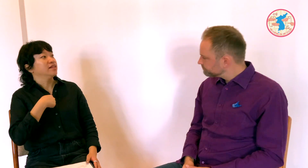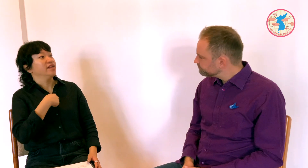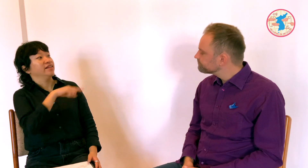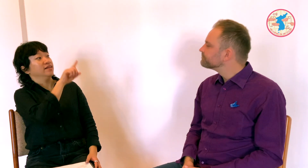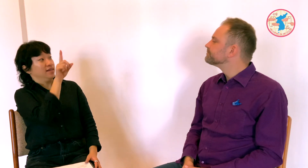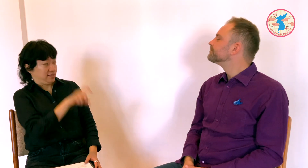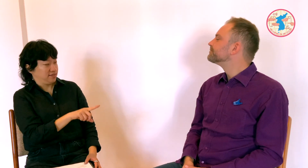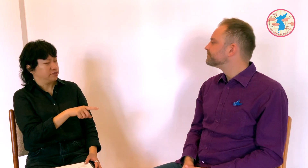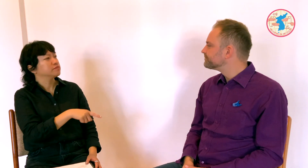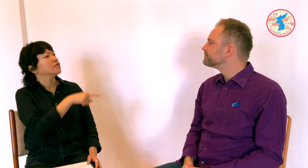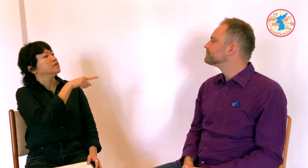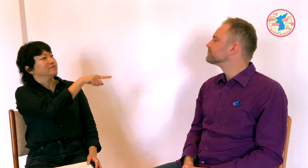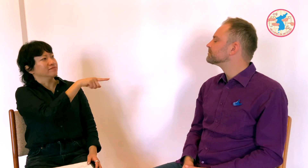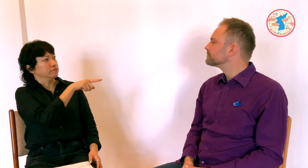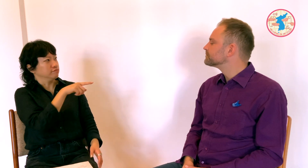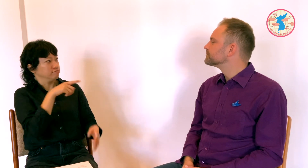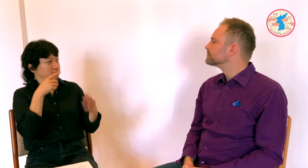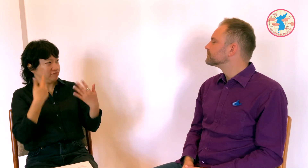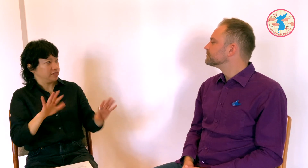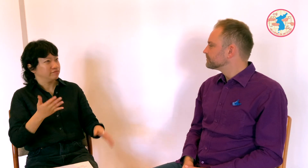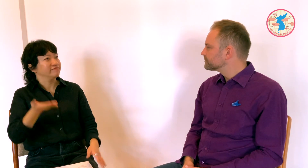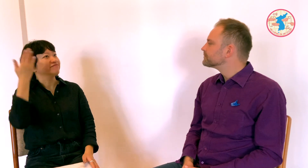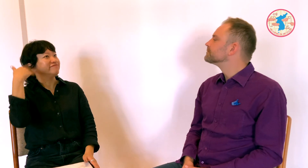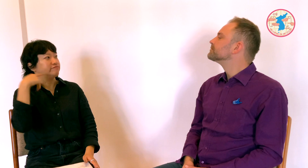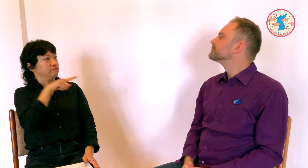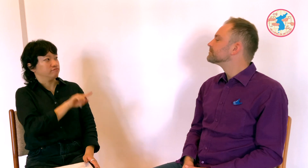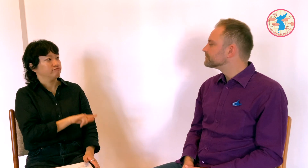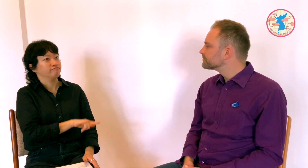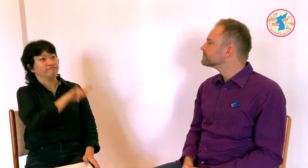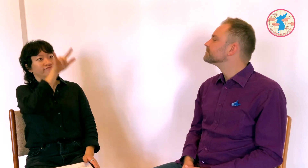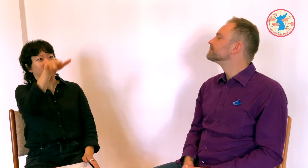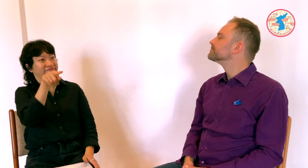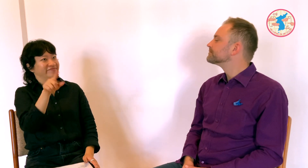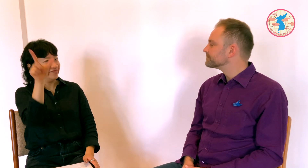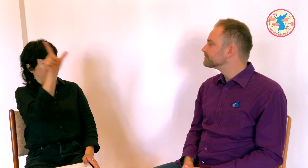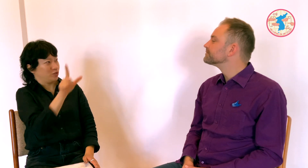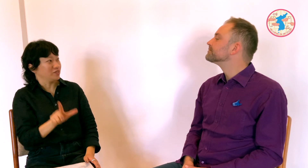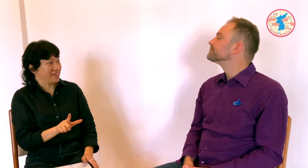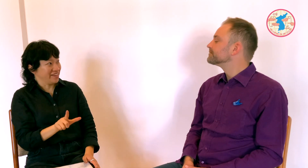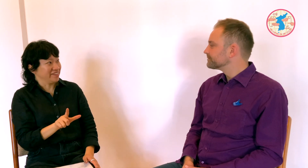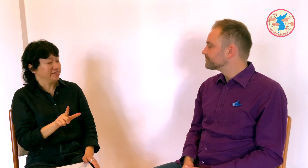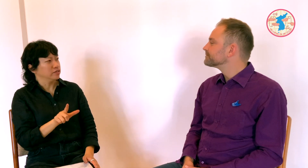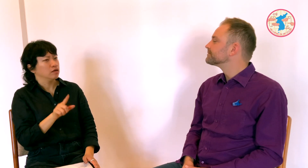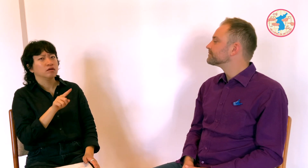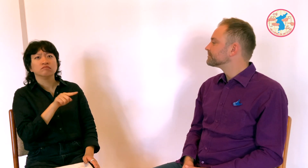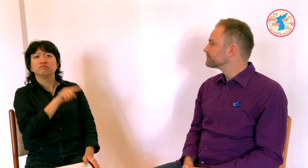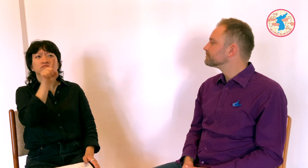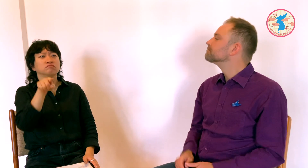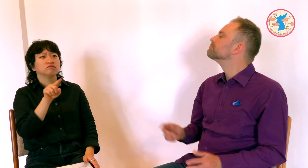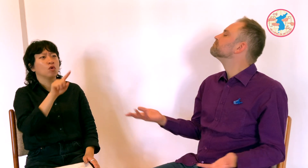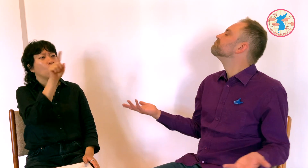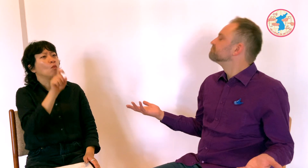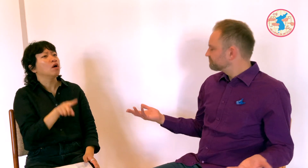Hyemi: Back then, what led you decide to fly to North Korea for the first time and why?